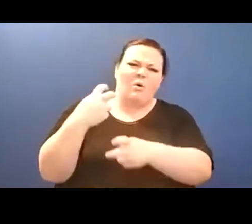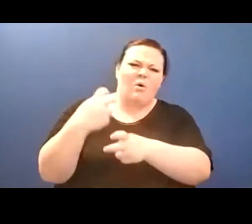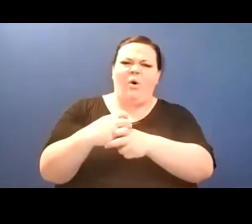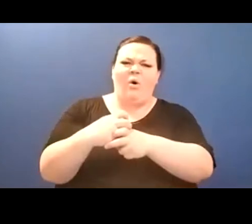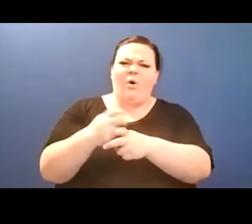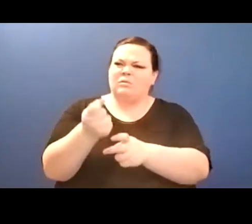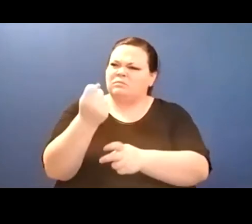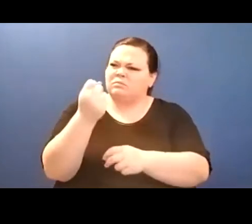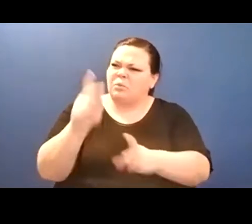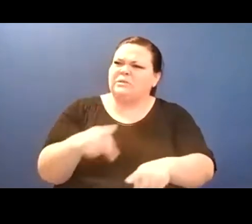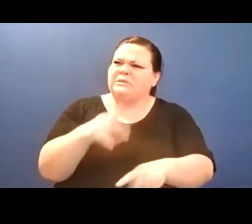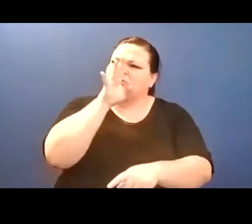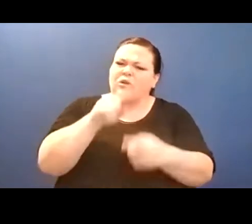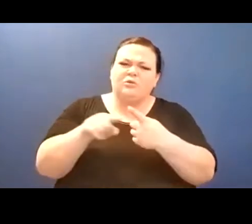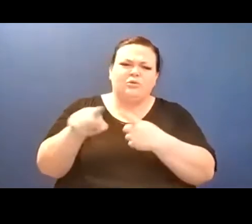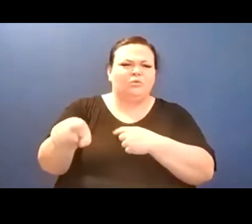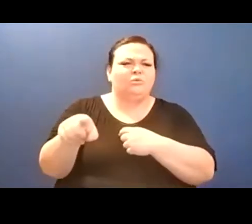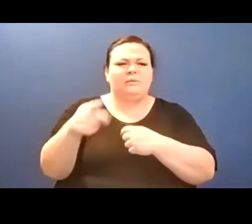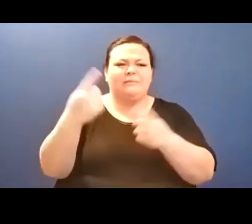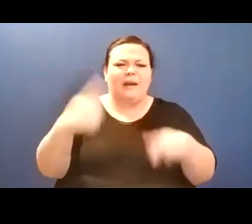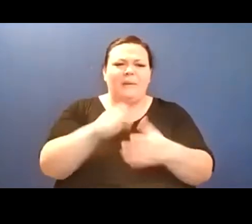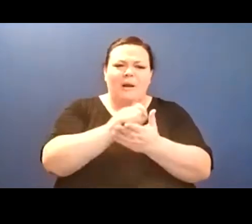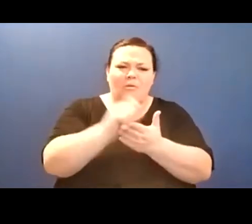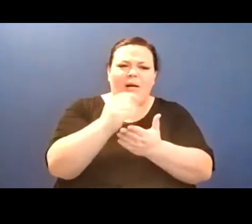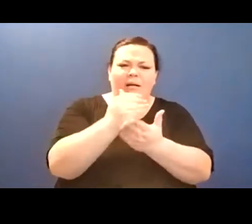But as I walked/ I saw crows ripping at shapes on the street,/